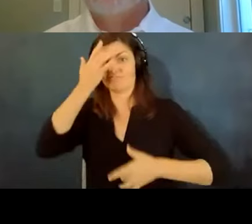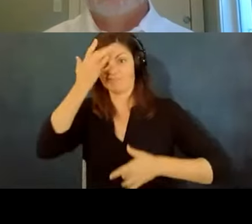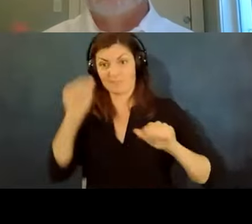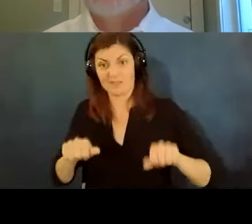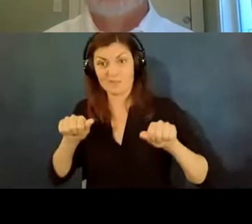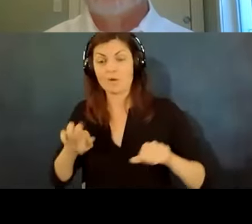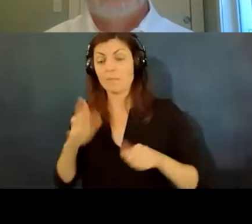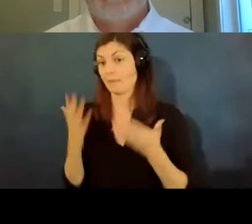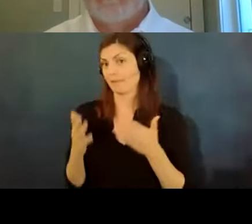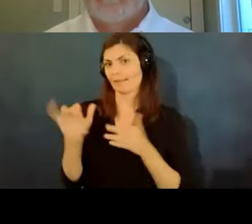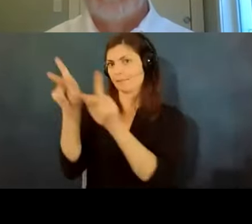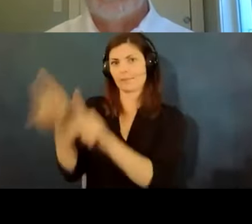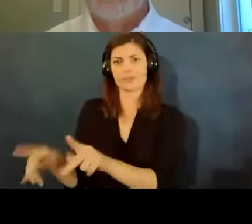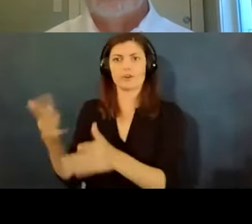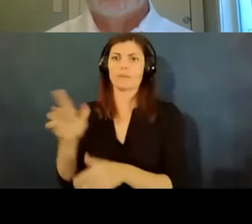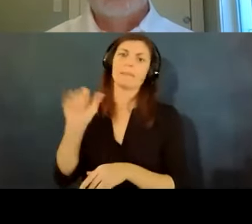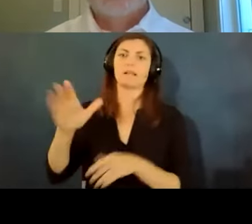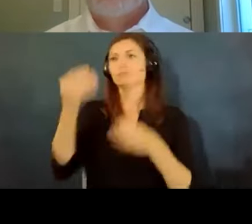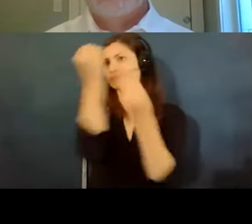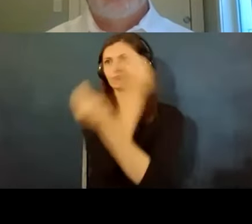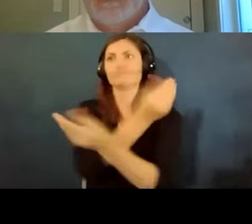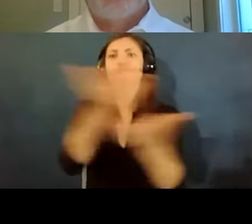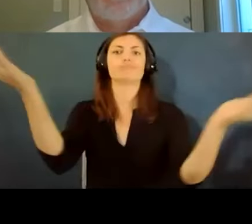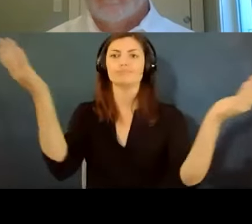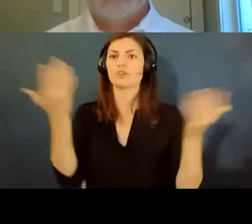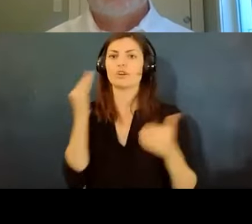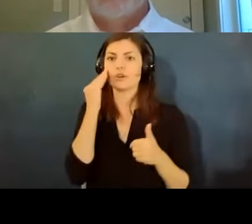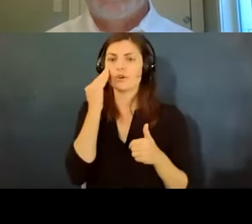the person is public about the information maybe they've asked for an accommodation in the past